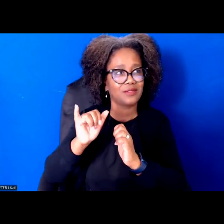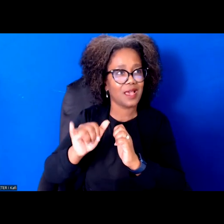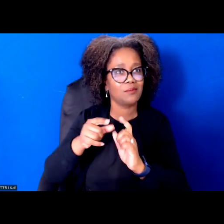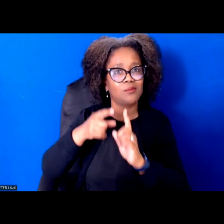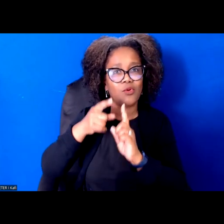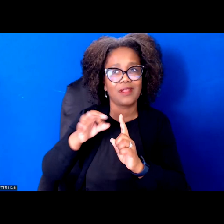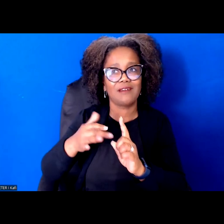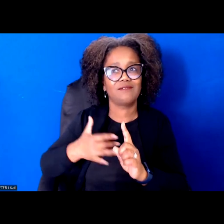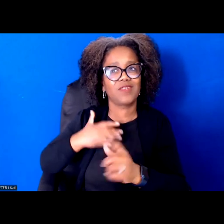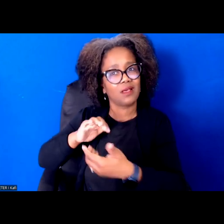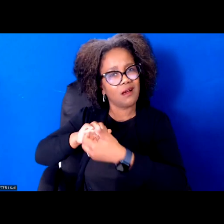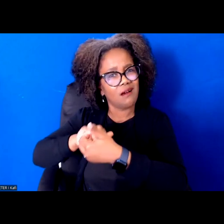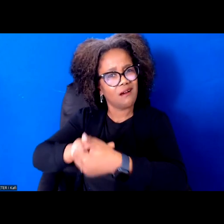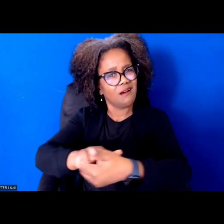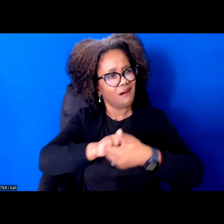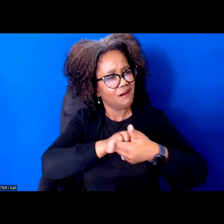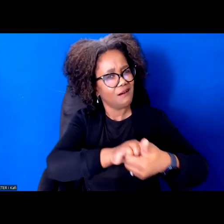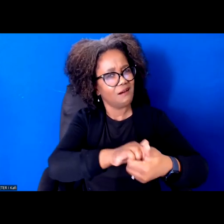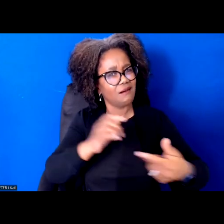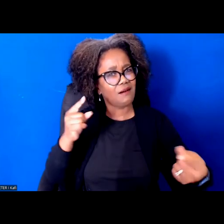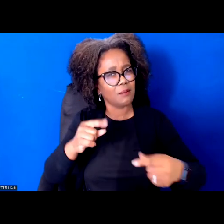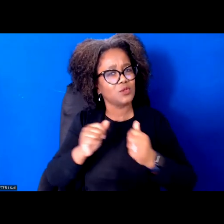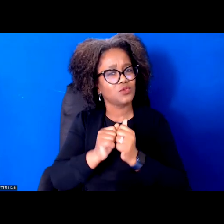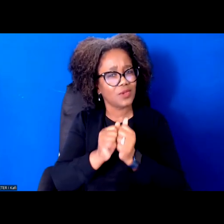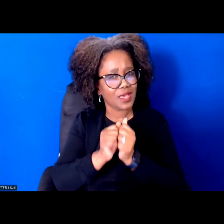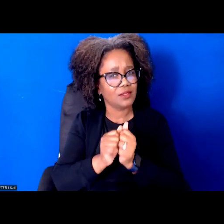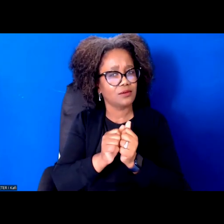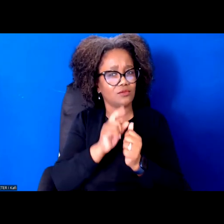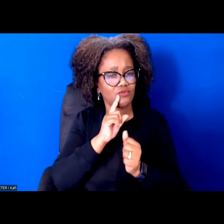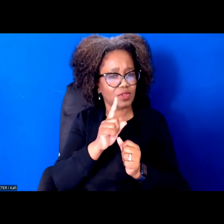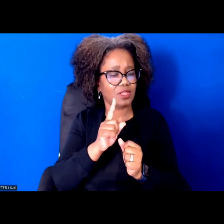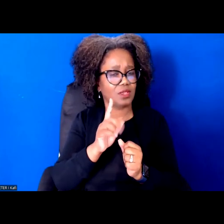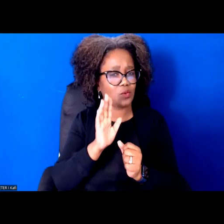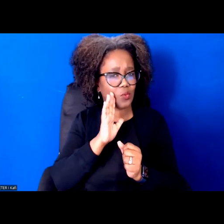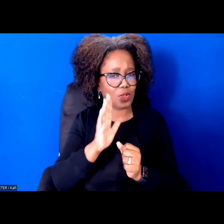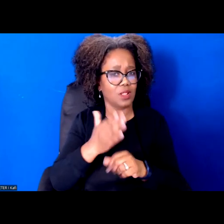I think this is similar to what Manuel was saying earlier, is that when we have more